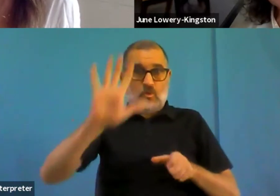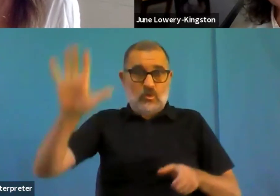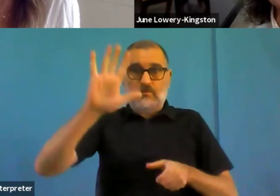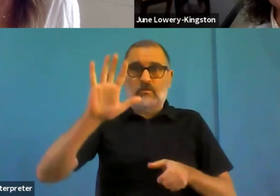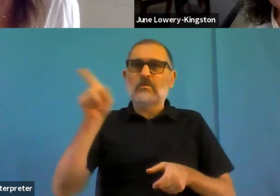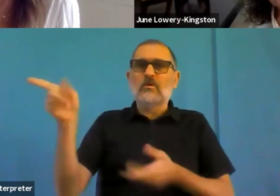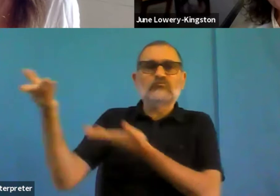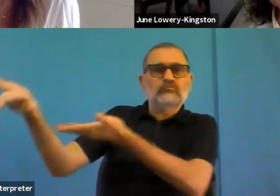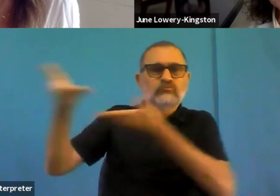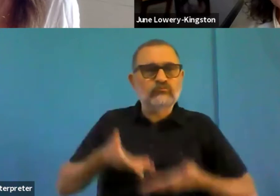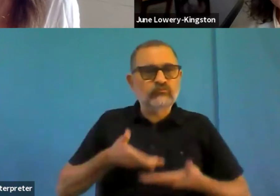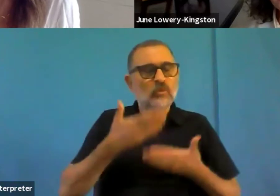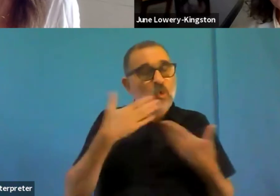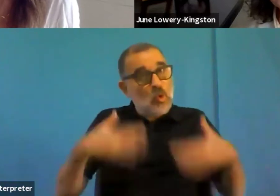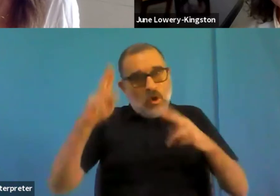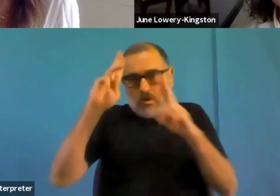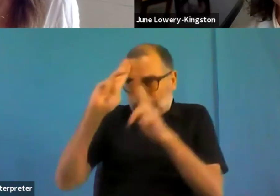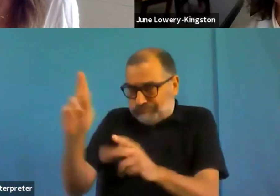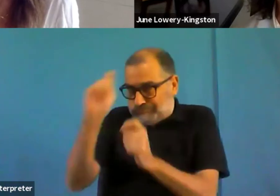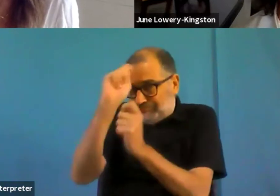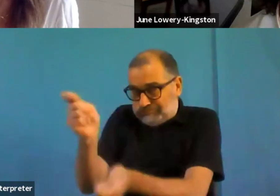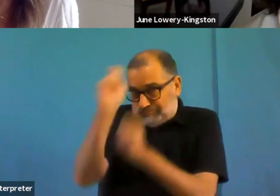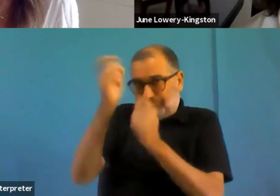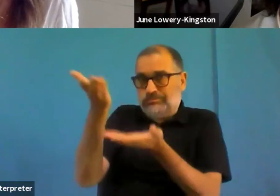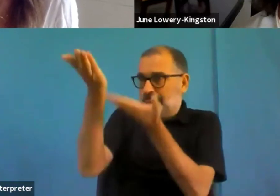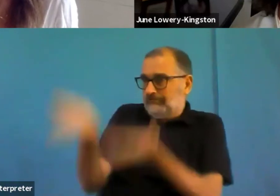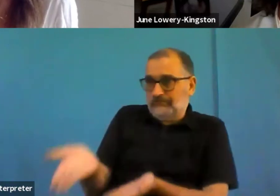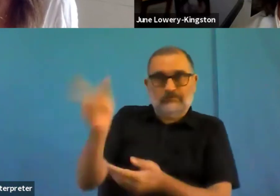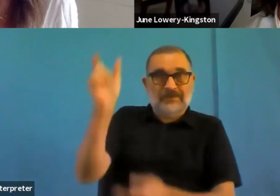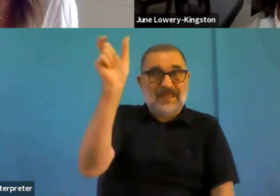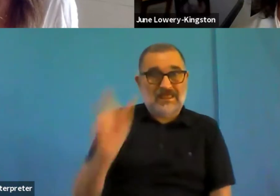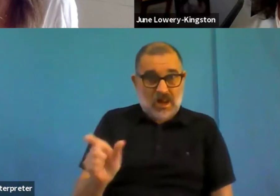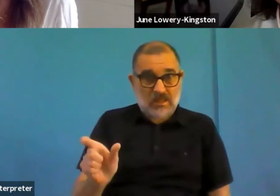And that, for me really shows the type of person that President Fonda lion is the type